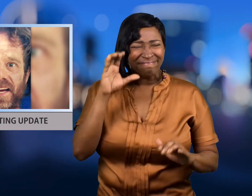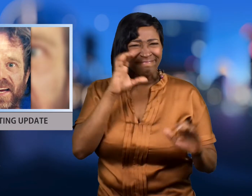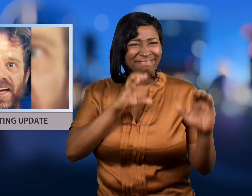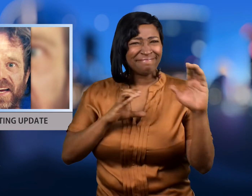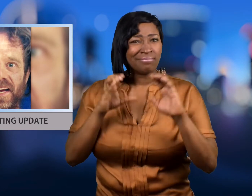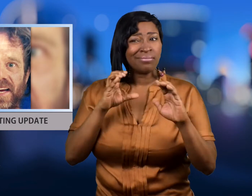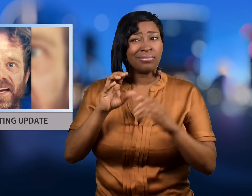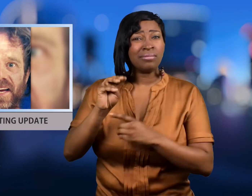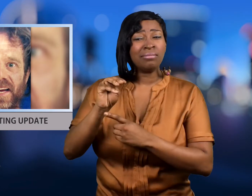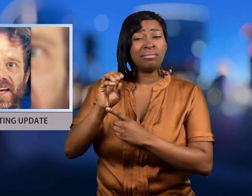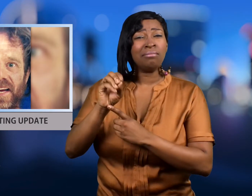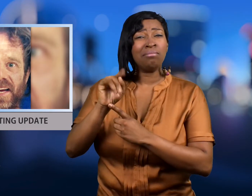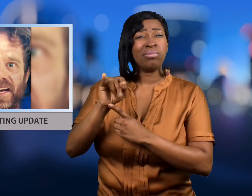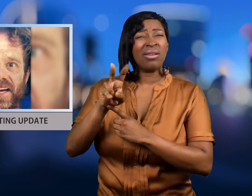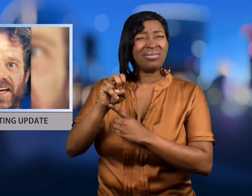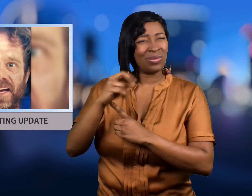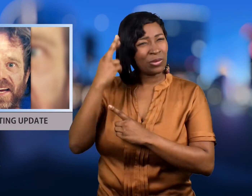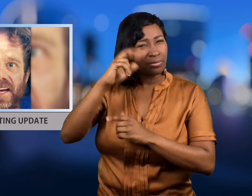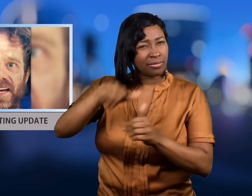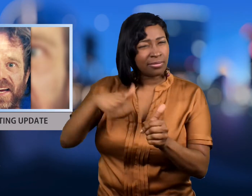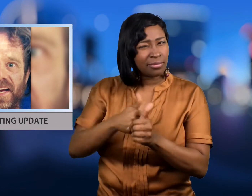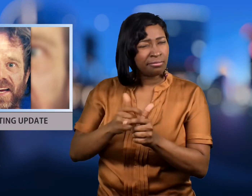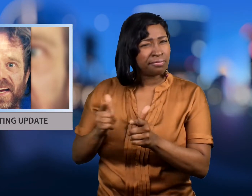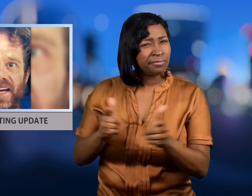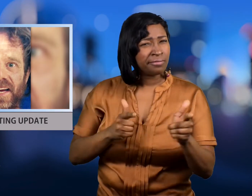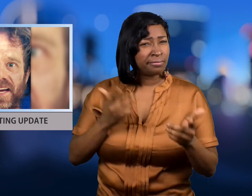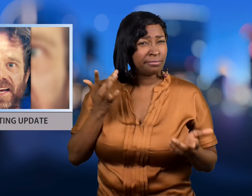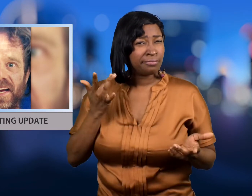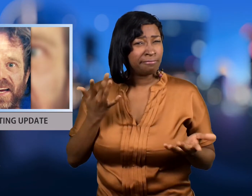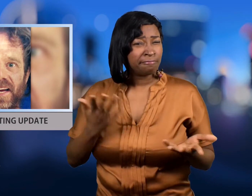rampage Tuesday in northern California.